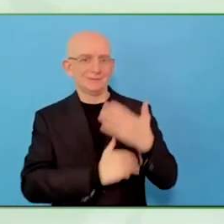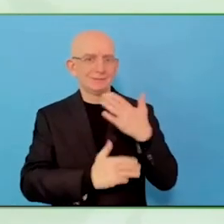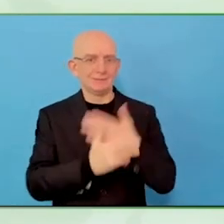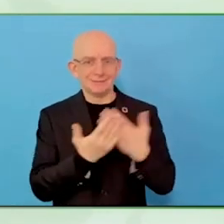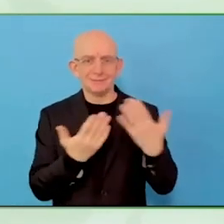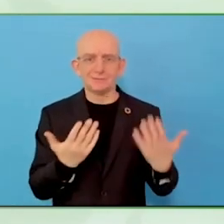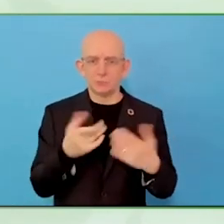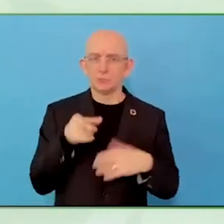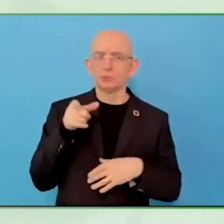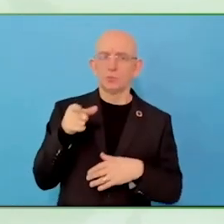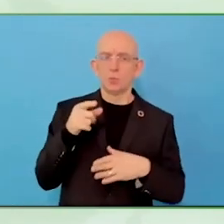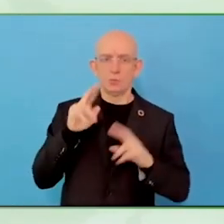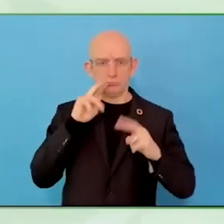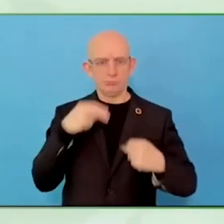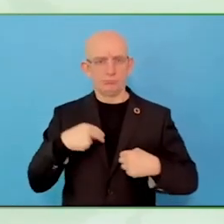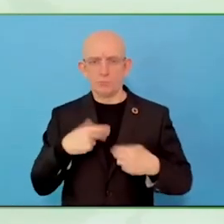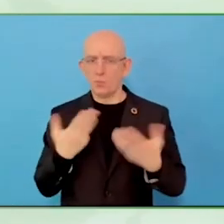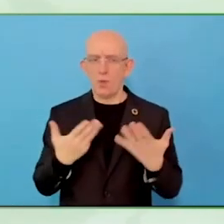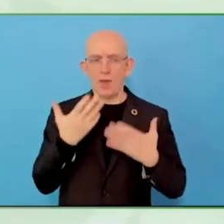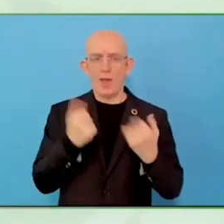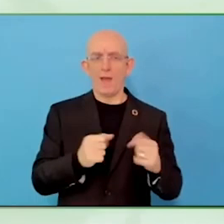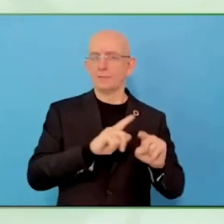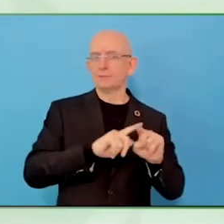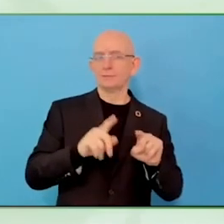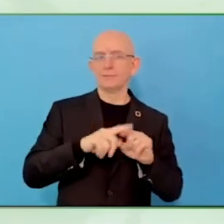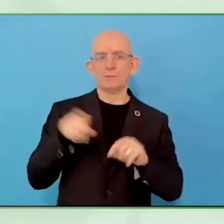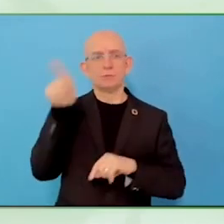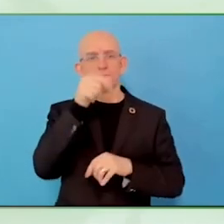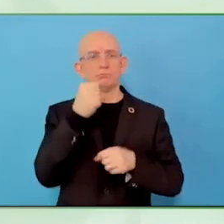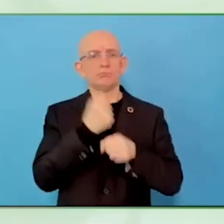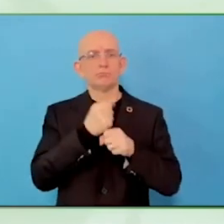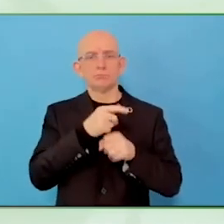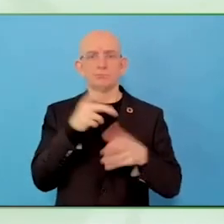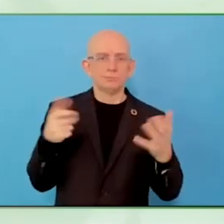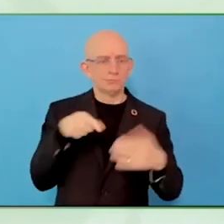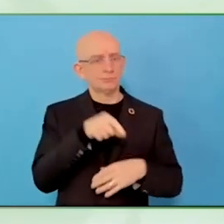or physical accessibility, would your expertise in the programme, I